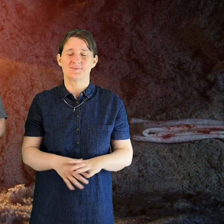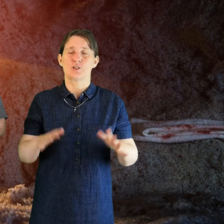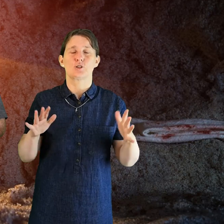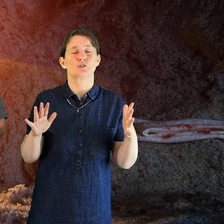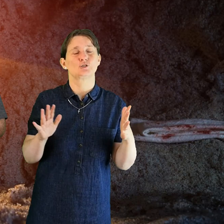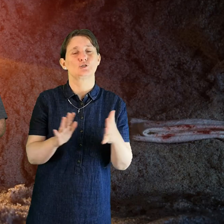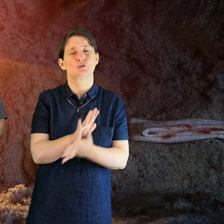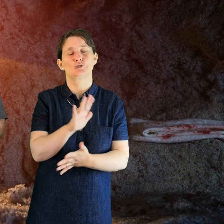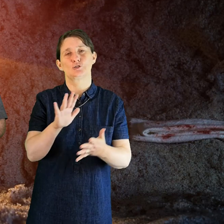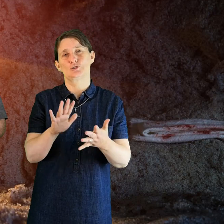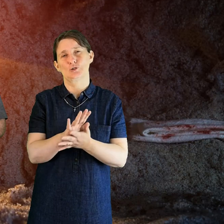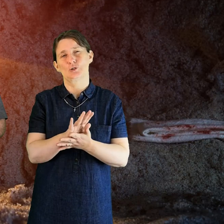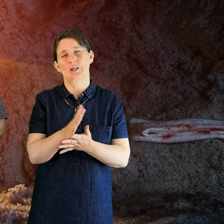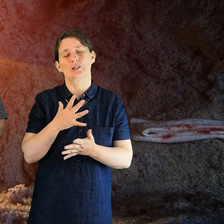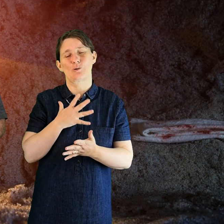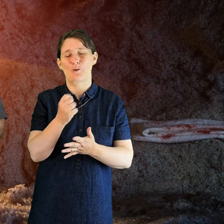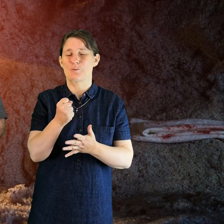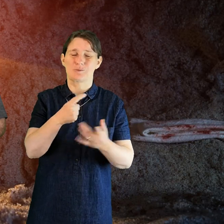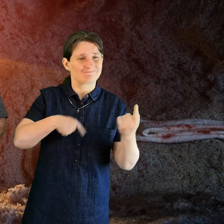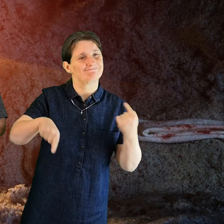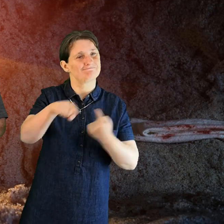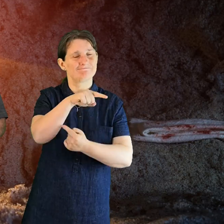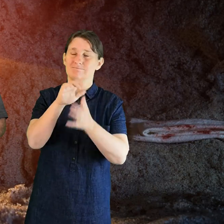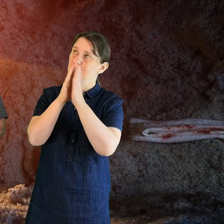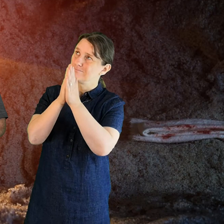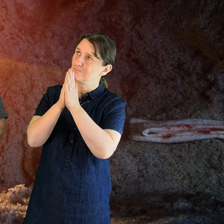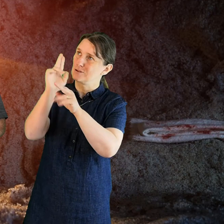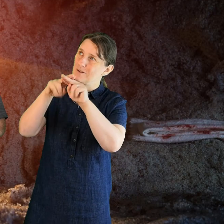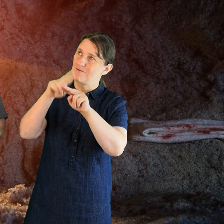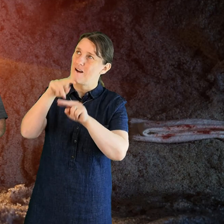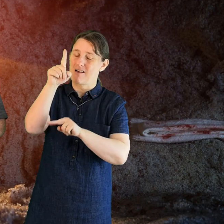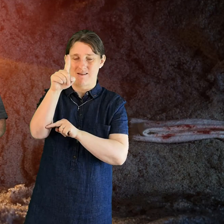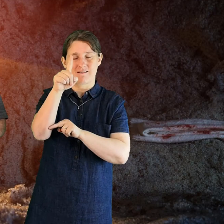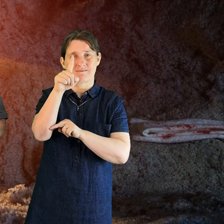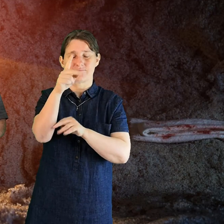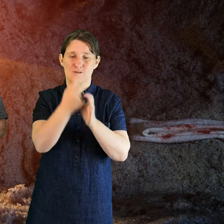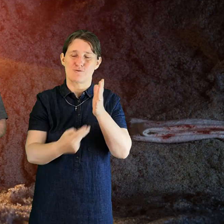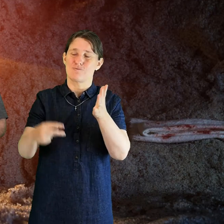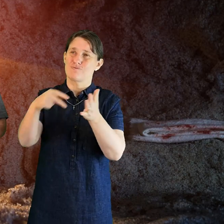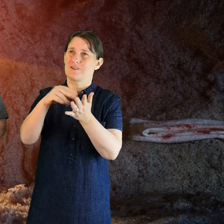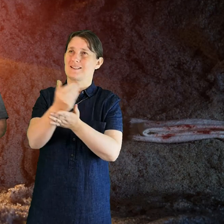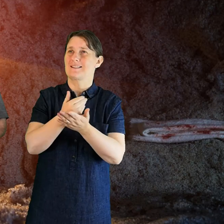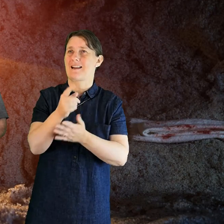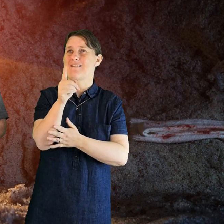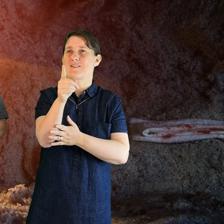let us pray to the Father that our risen Savior may fill us and all who share